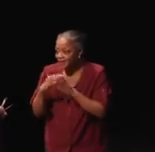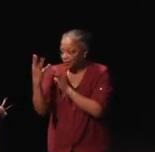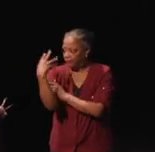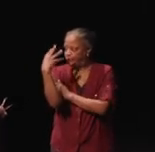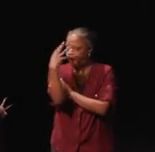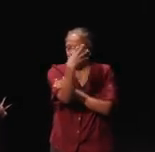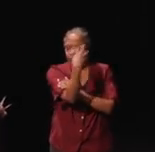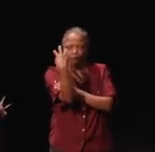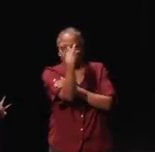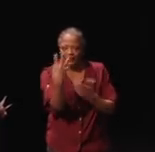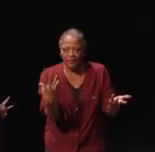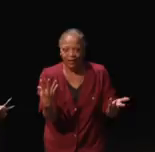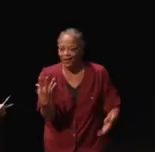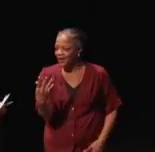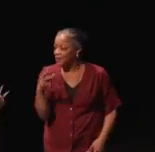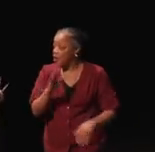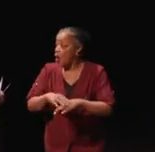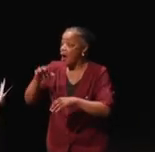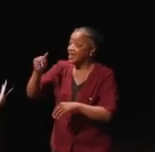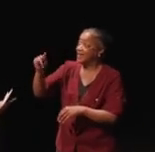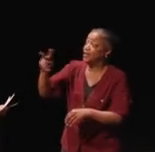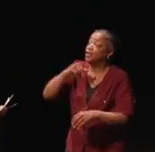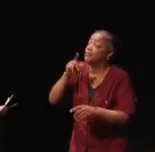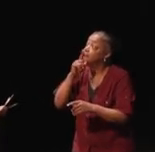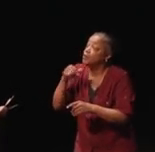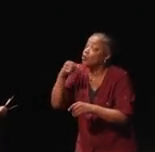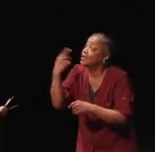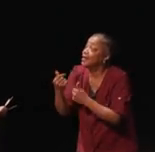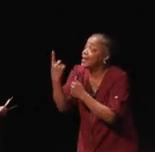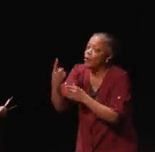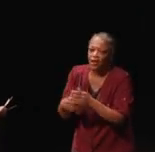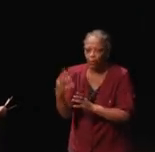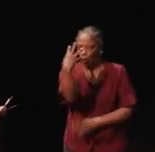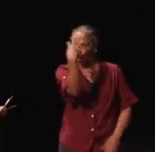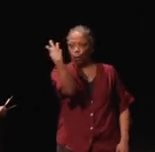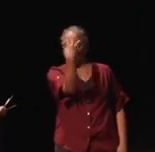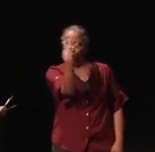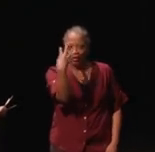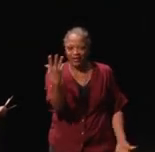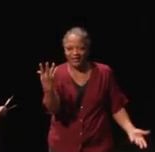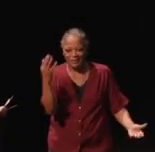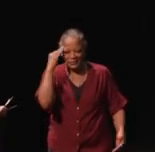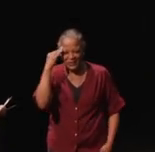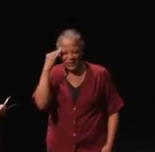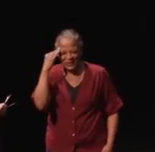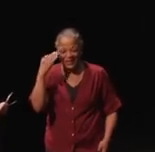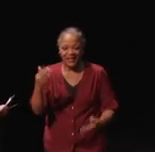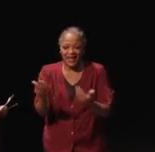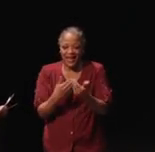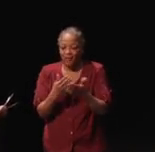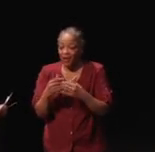It's like when those people go on TV and say "Don't tell anybody." So, unfortunately I can't tell but you may want to look around and see what